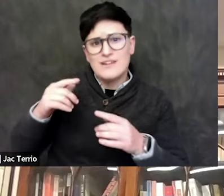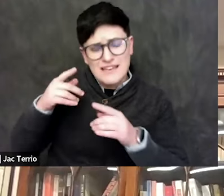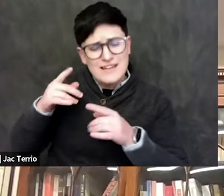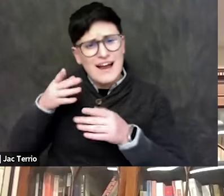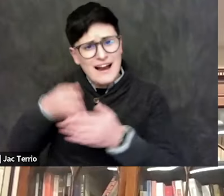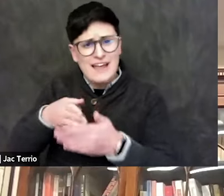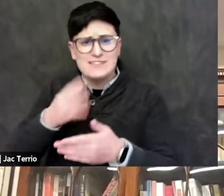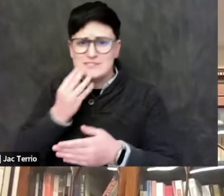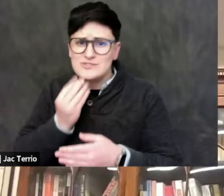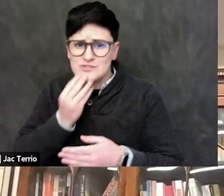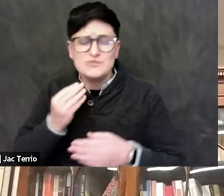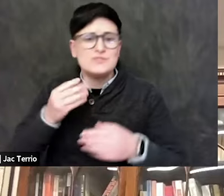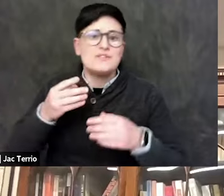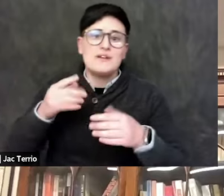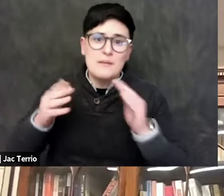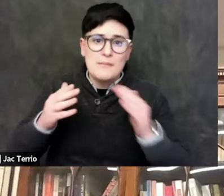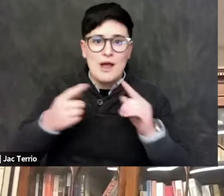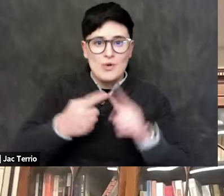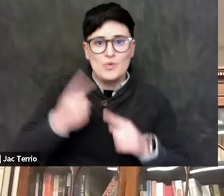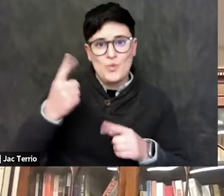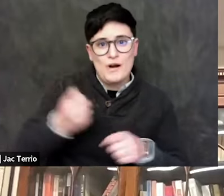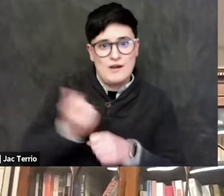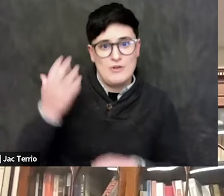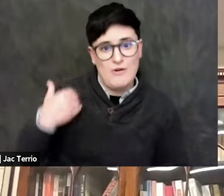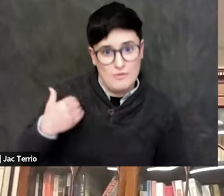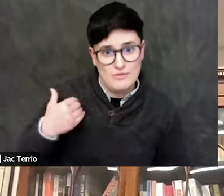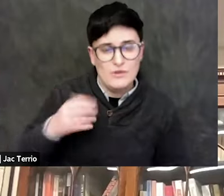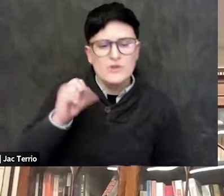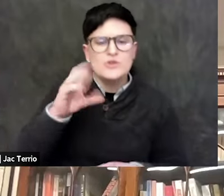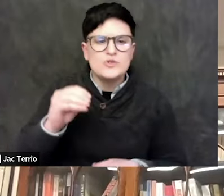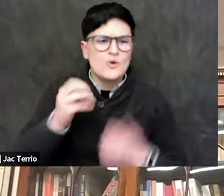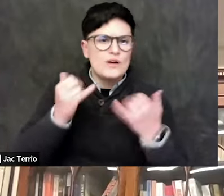So can you start by just saying what you think is going on?